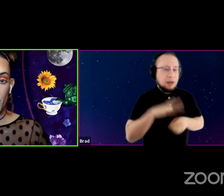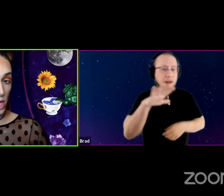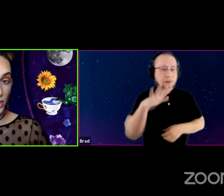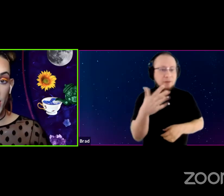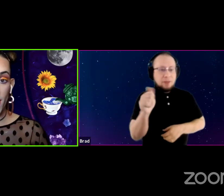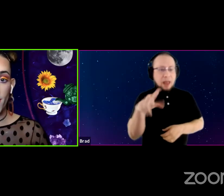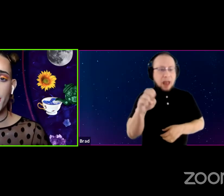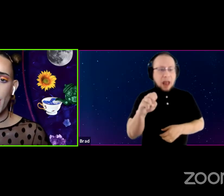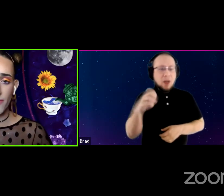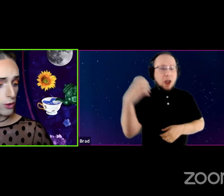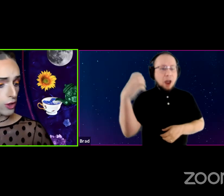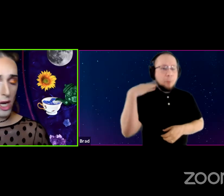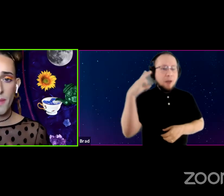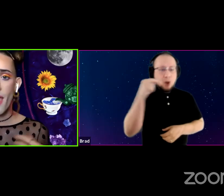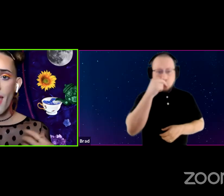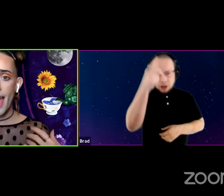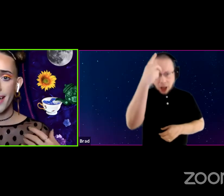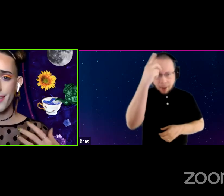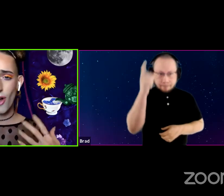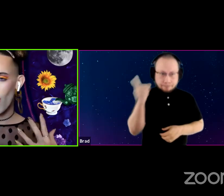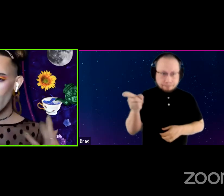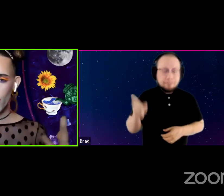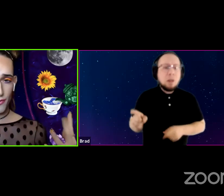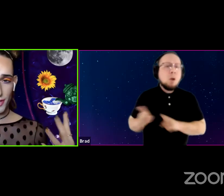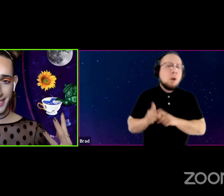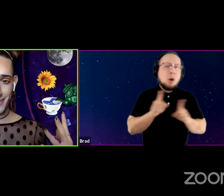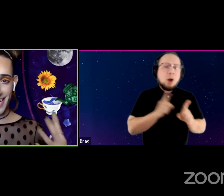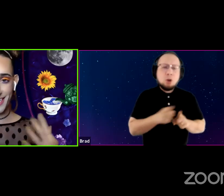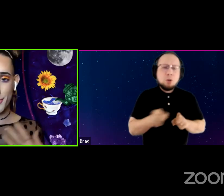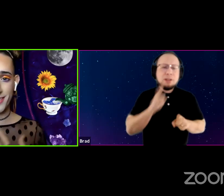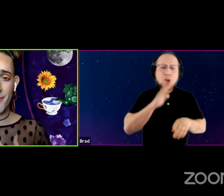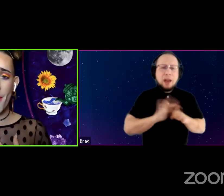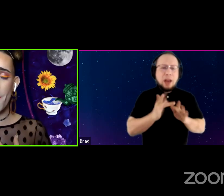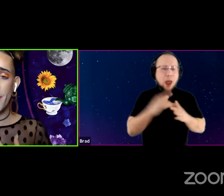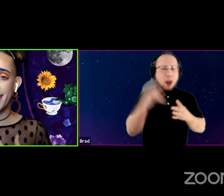of Hunchback of Notre Dame. And he's all over the internet doing some amazing things,